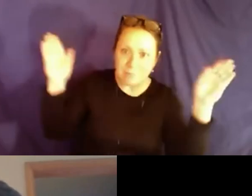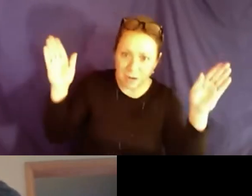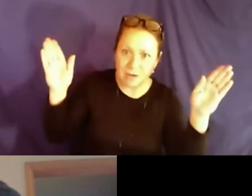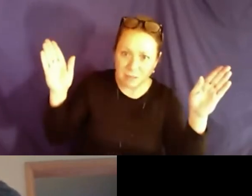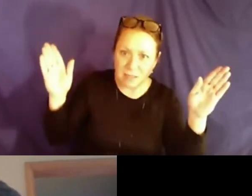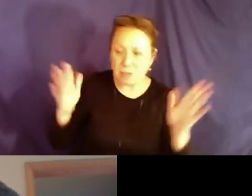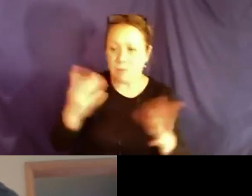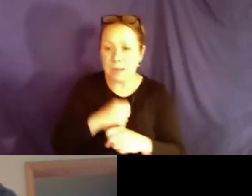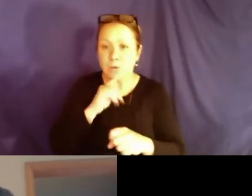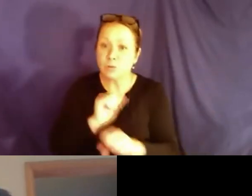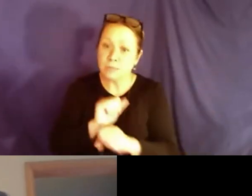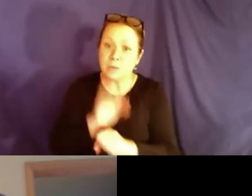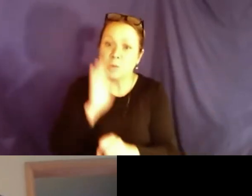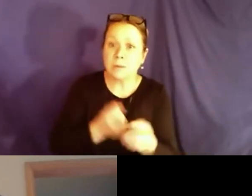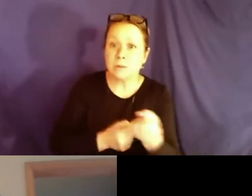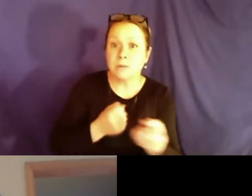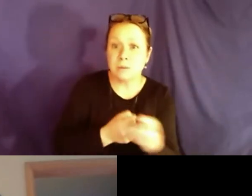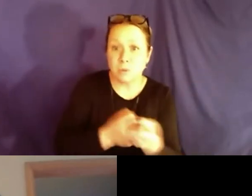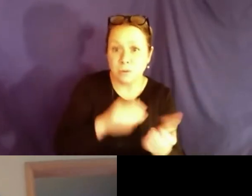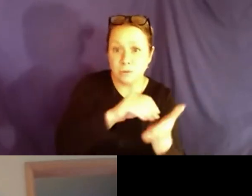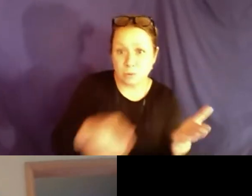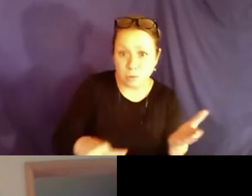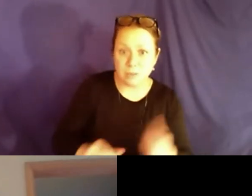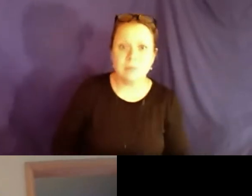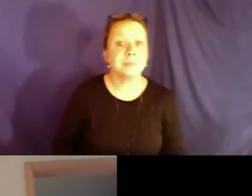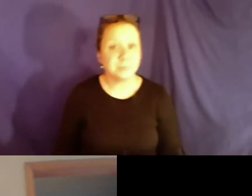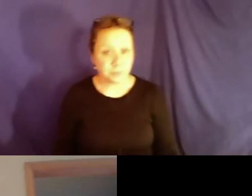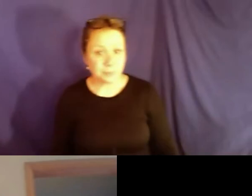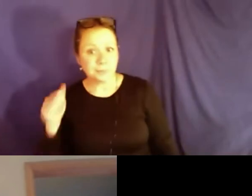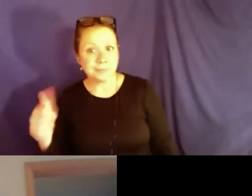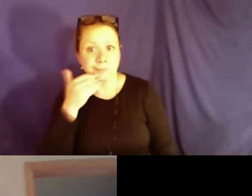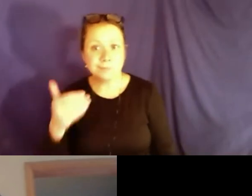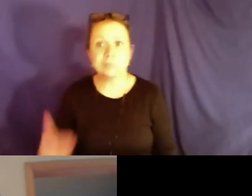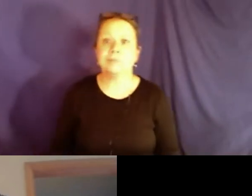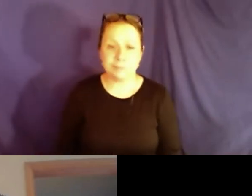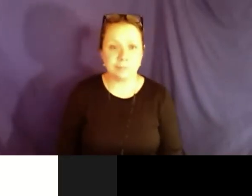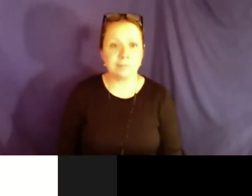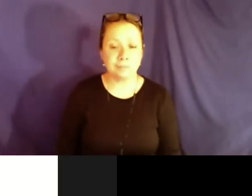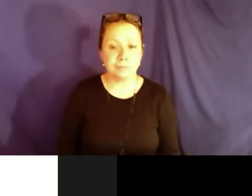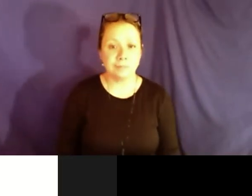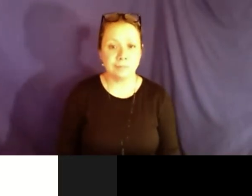transparency. That part is really important. We are pushing for more transparency in the funding to make sure